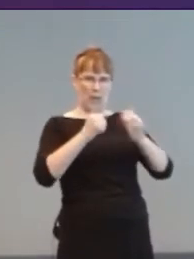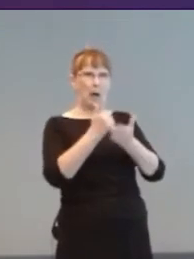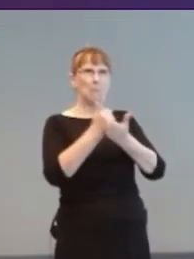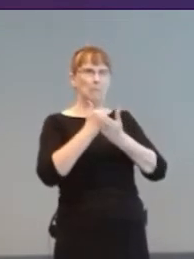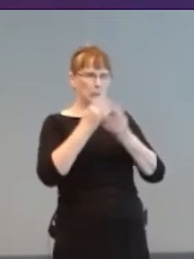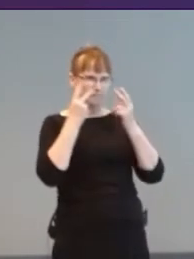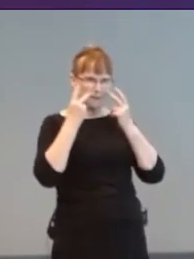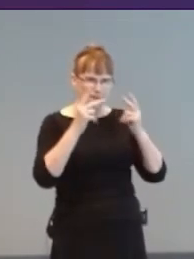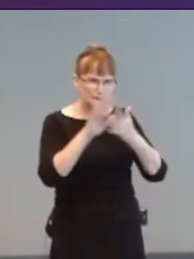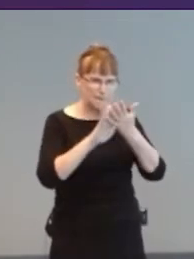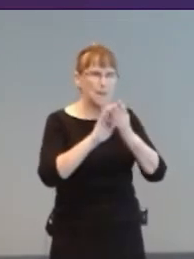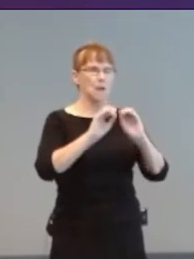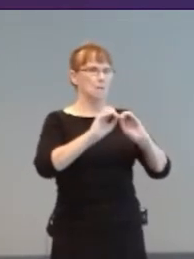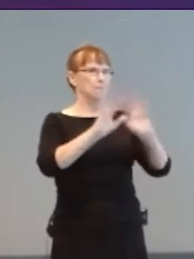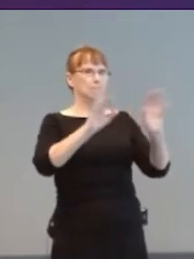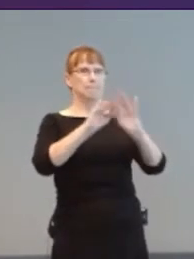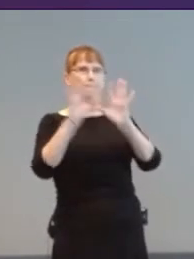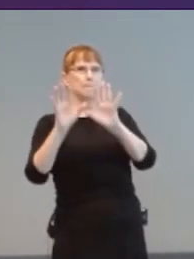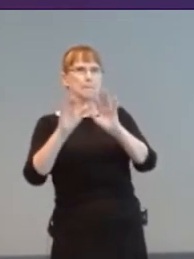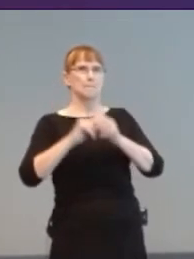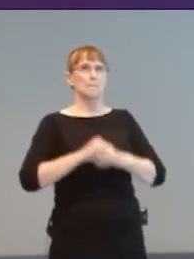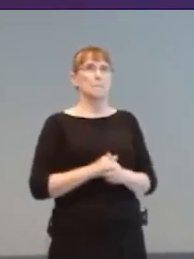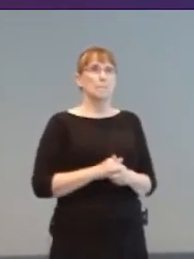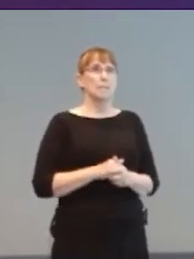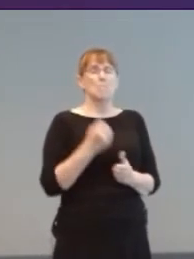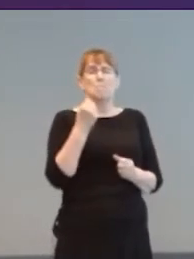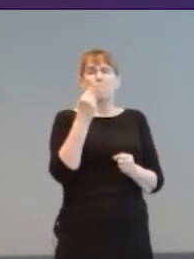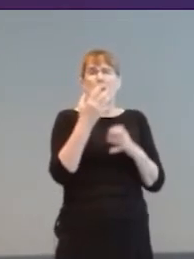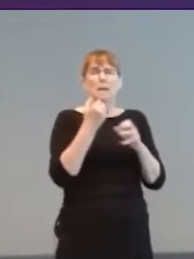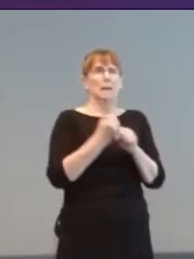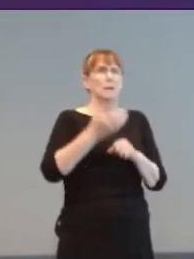And decades ago, many programmers designed for colour-blindness